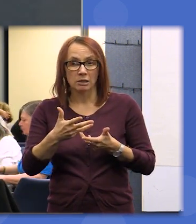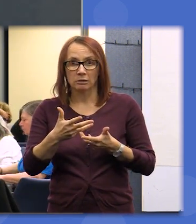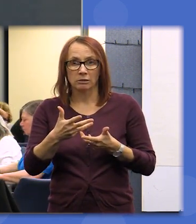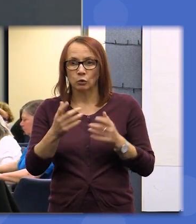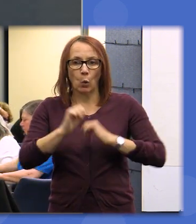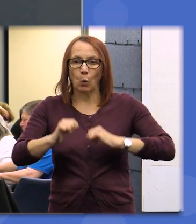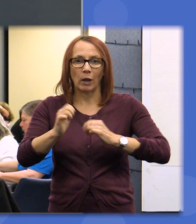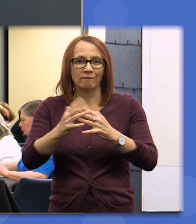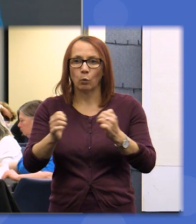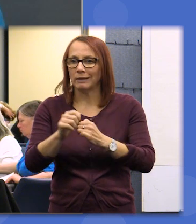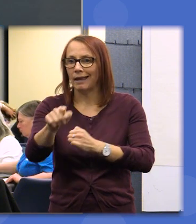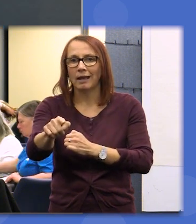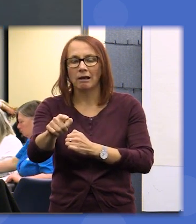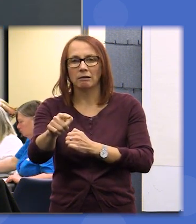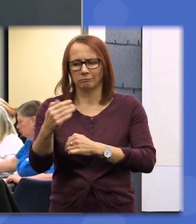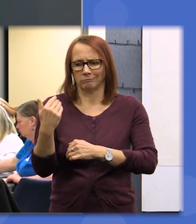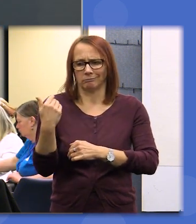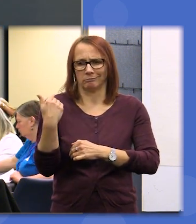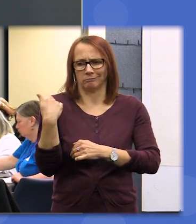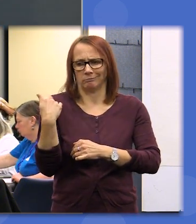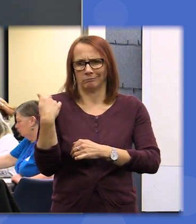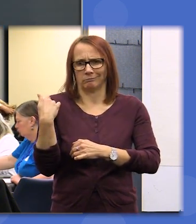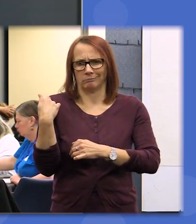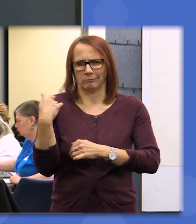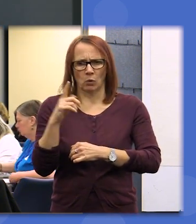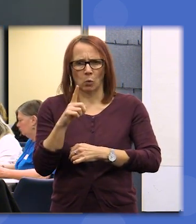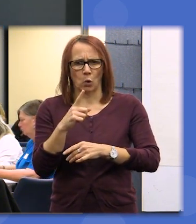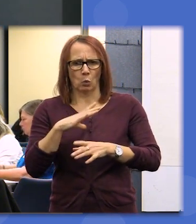information about why you think you what you'd like to discuss within some of